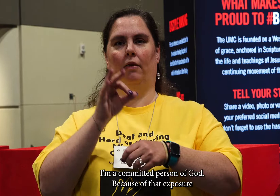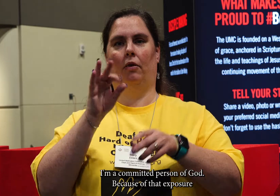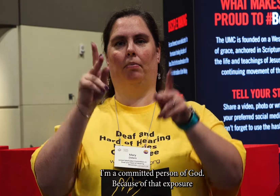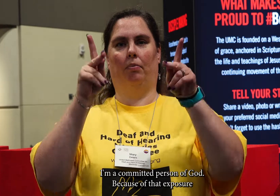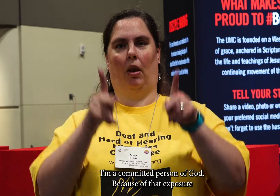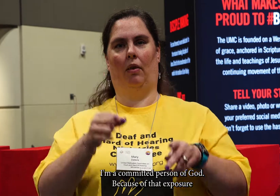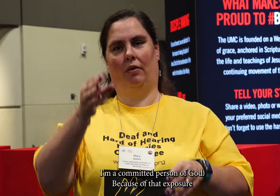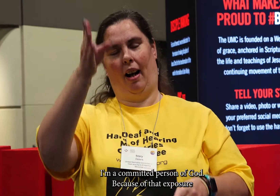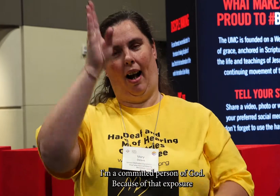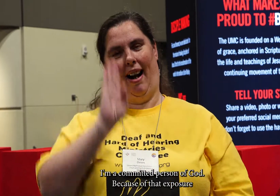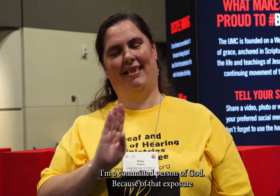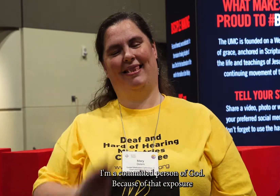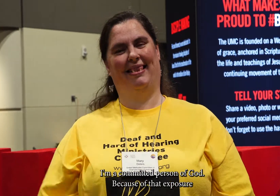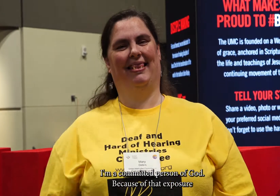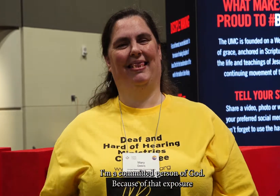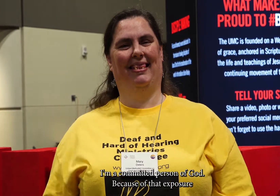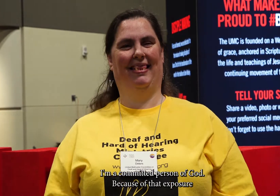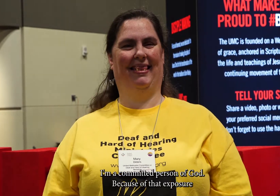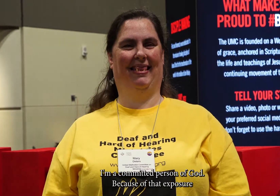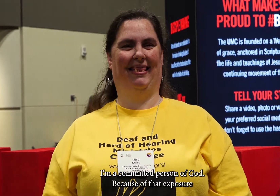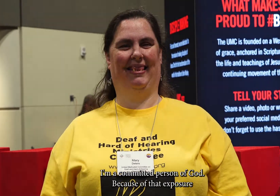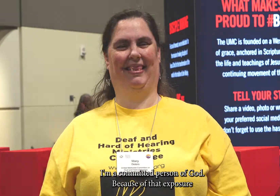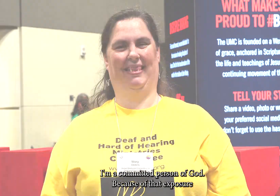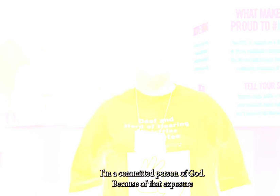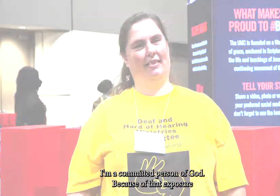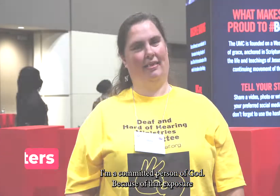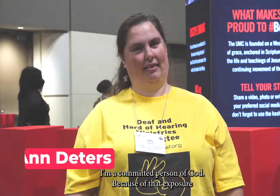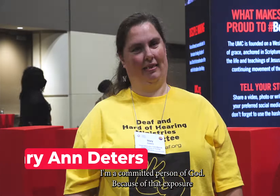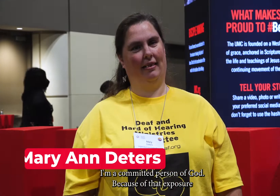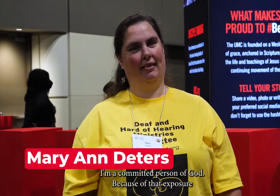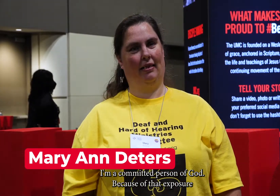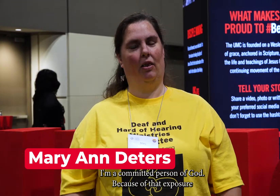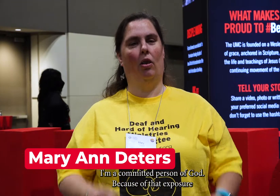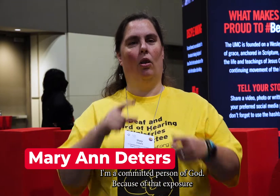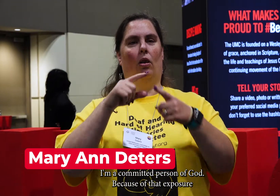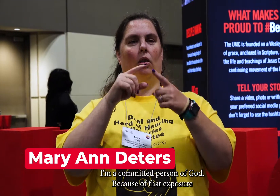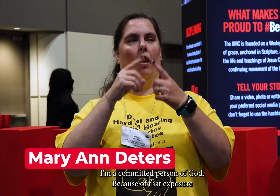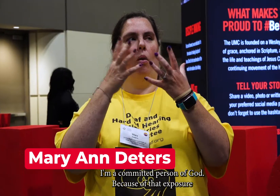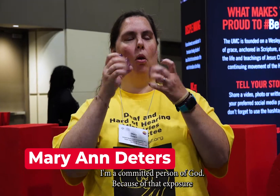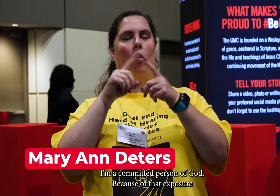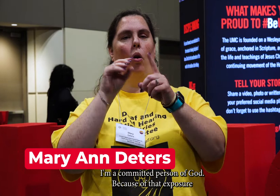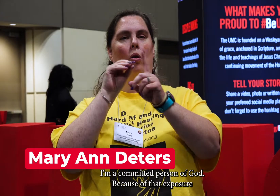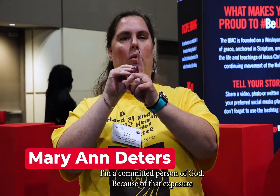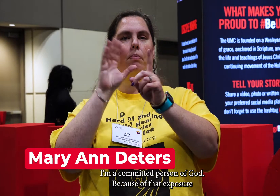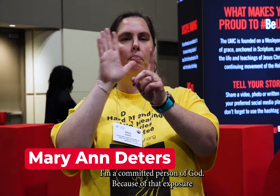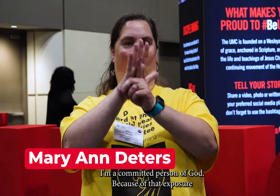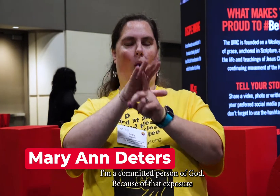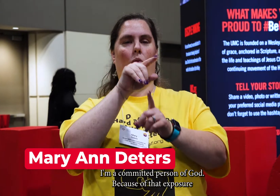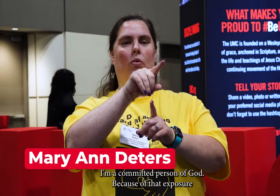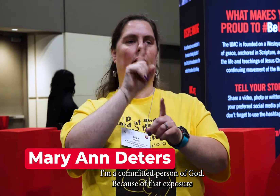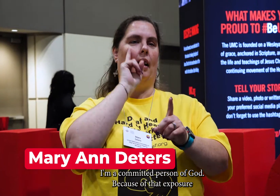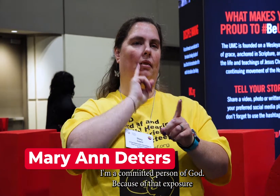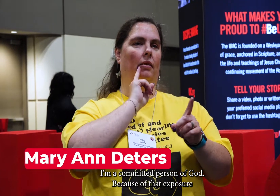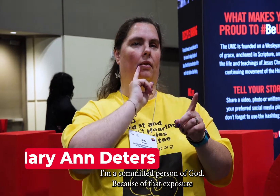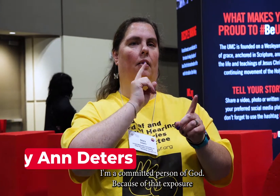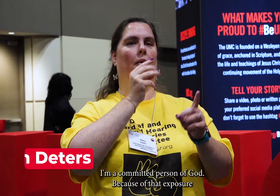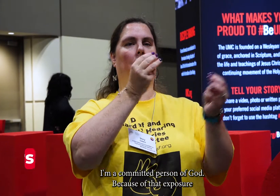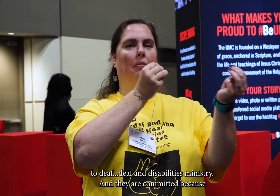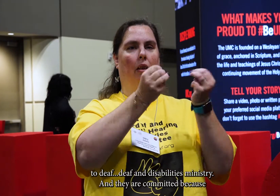I'm a committed person of God. Because of that exposure